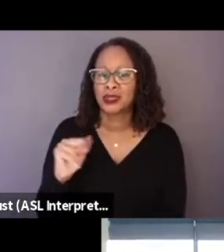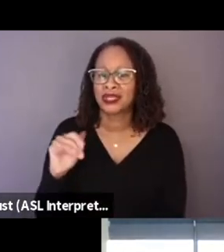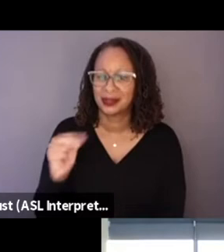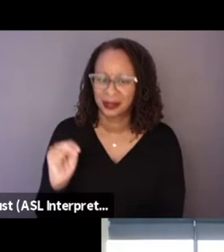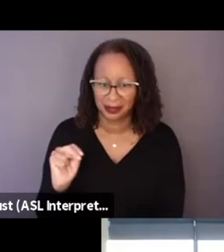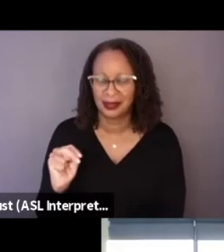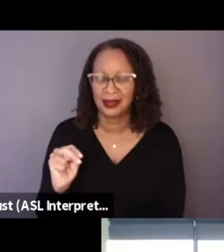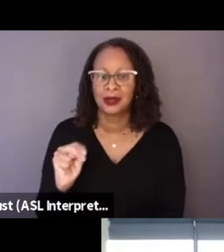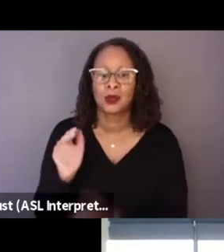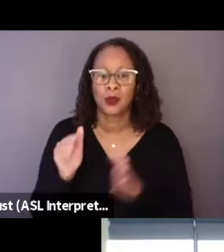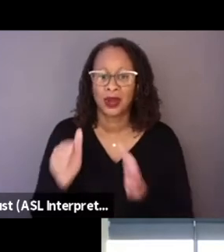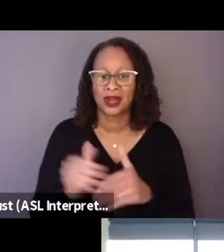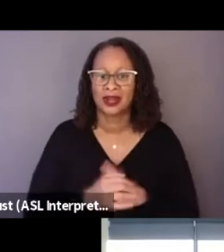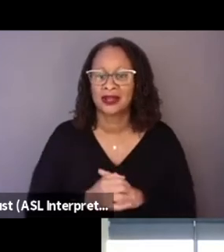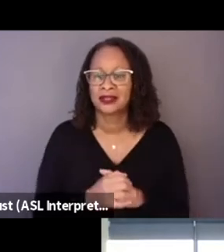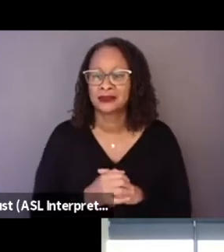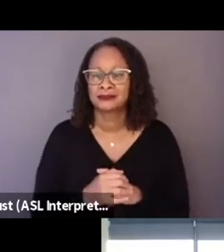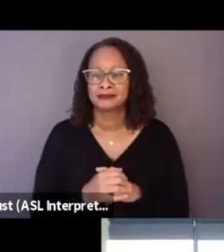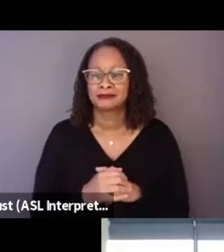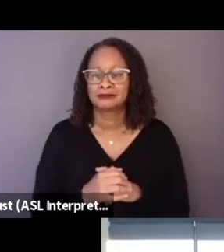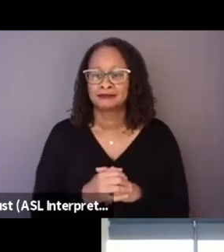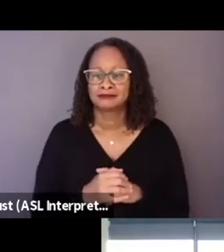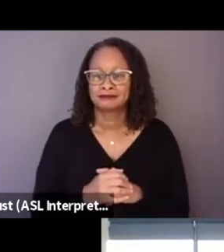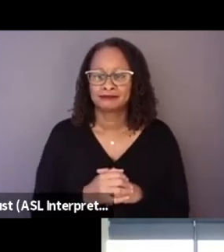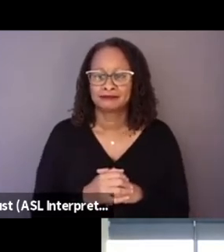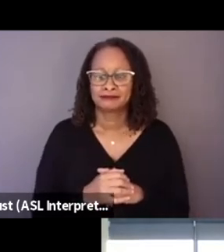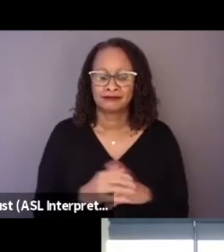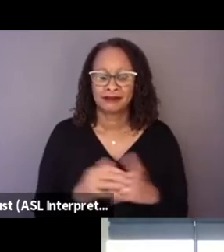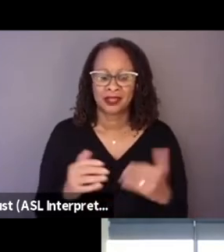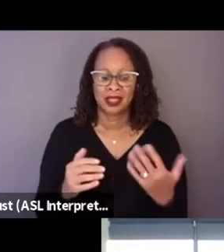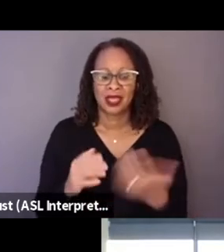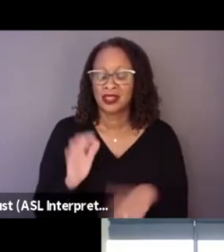I had this Bresson movie, "L'Argent" in mind,